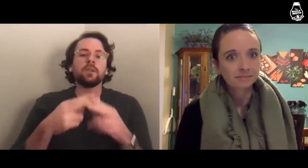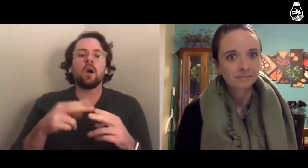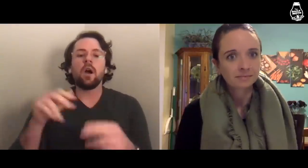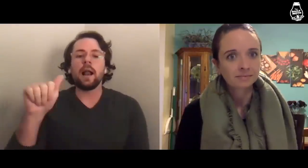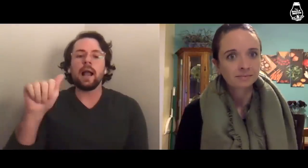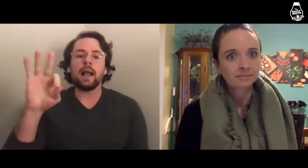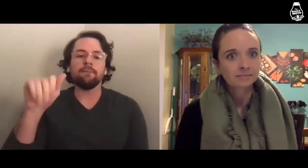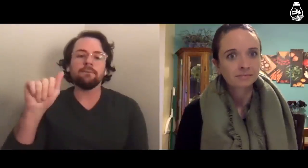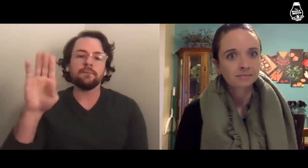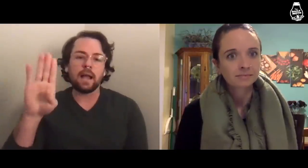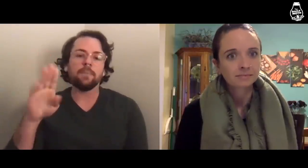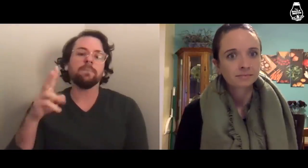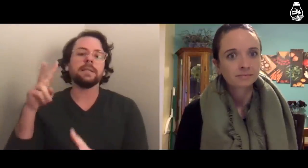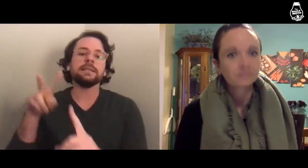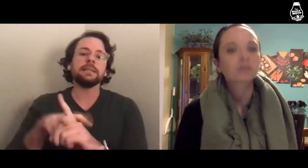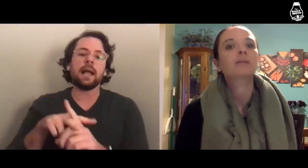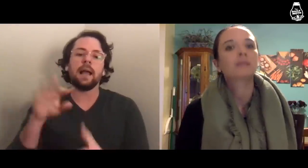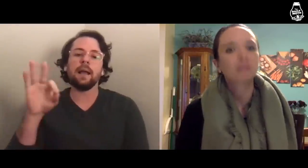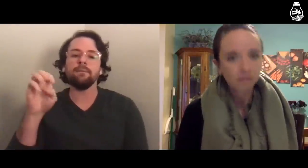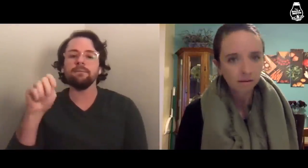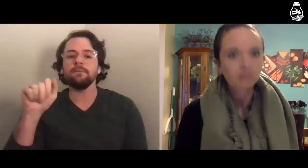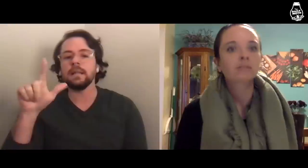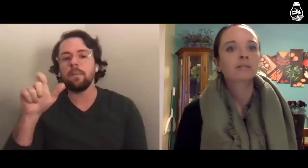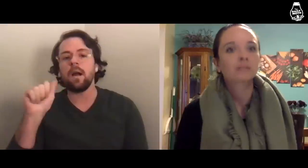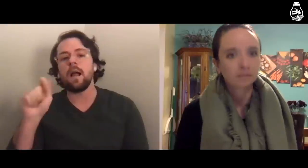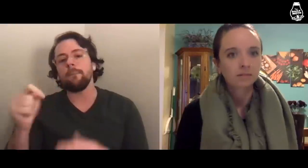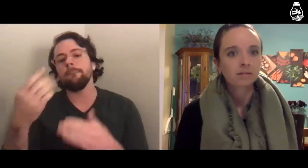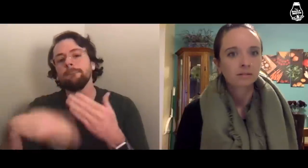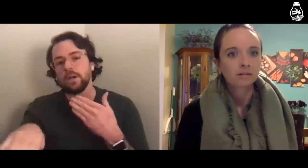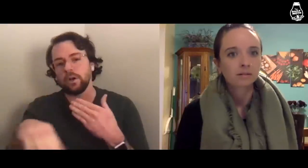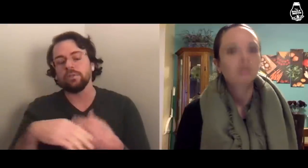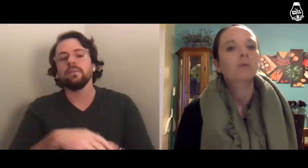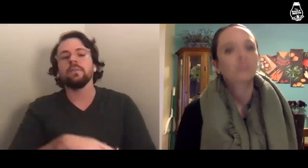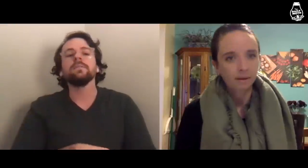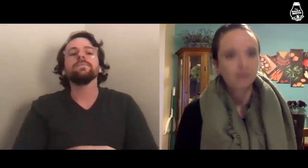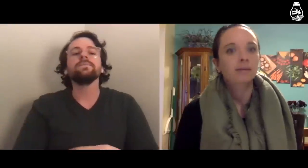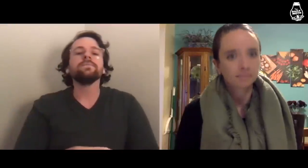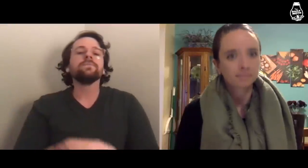that’s called AFAB - Assigned Female at Birth.